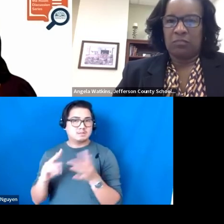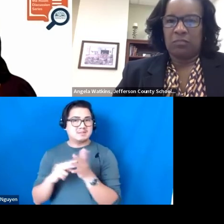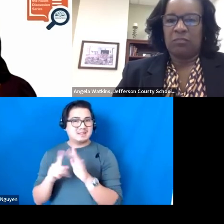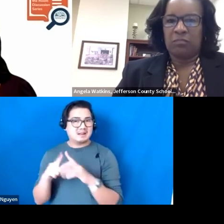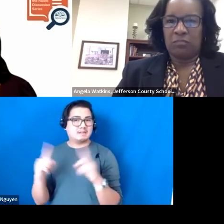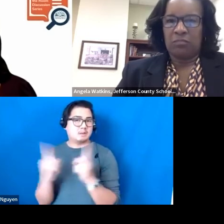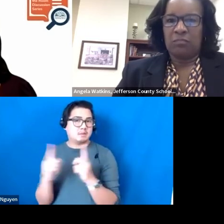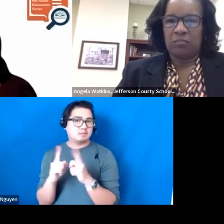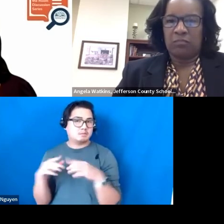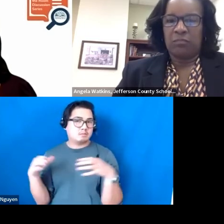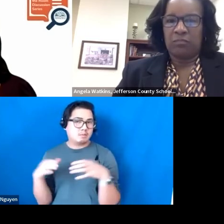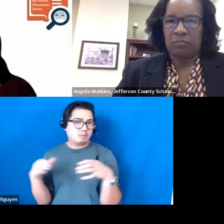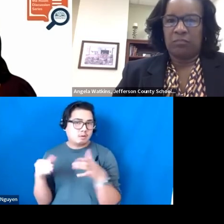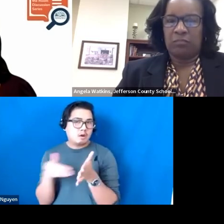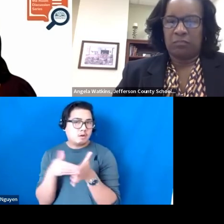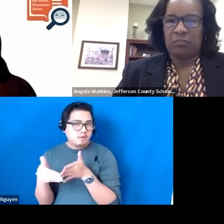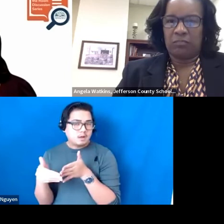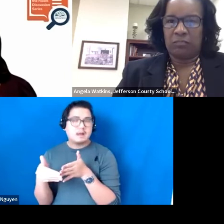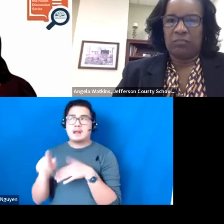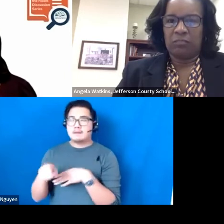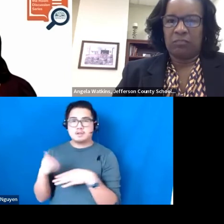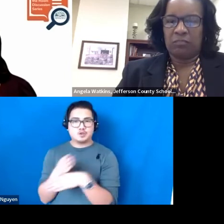They need to share what each other is seeing in the building.